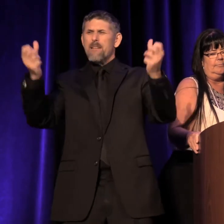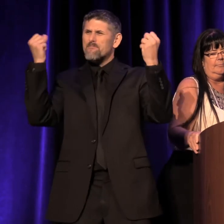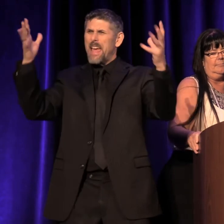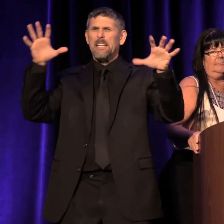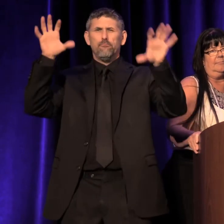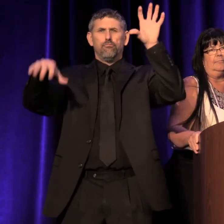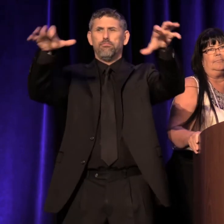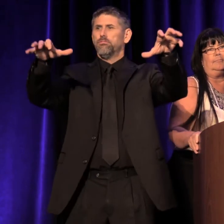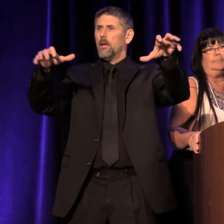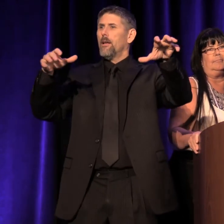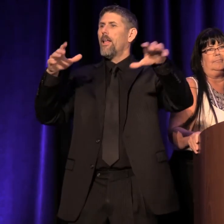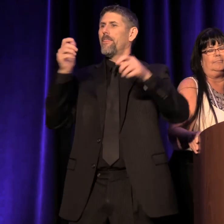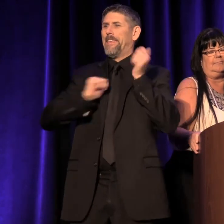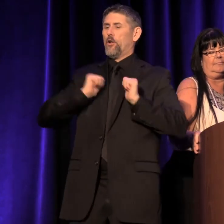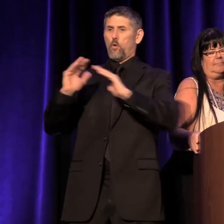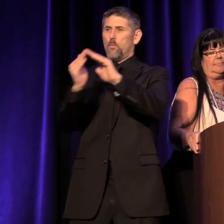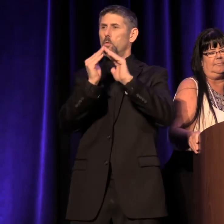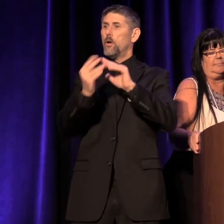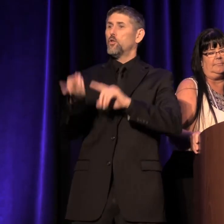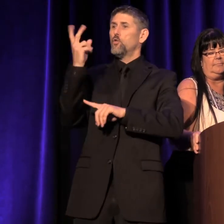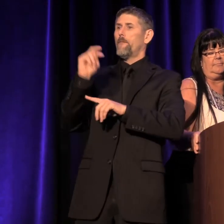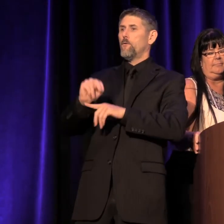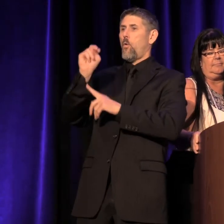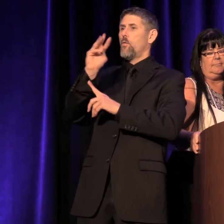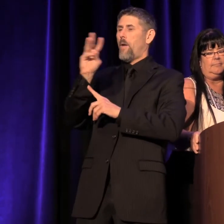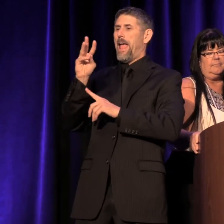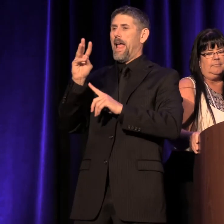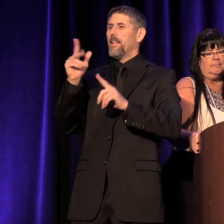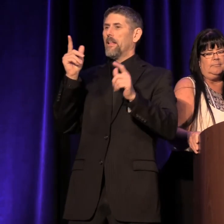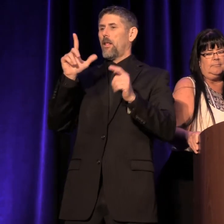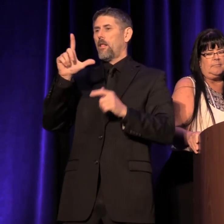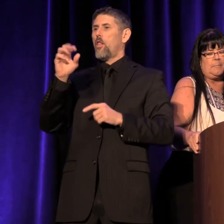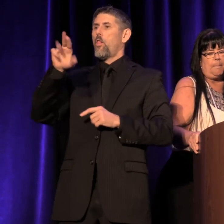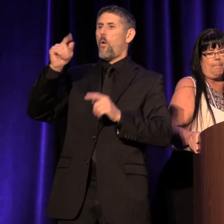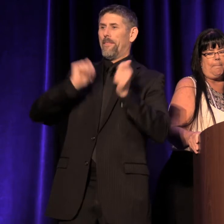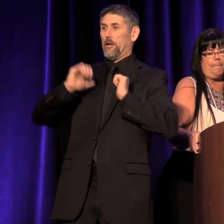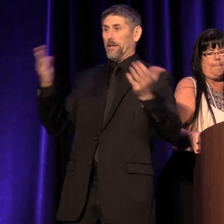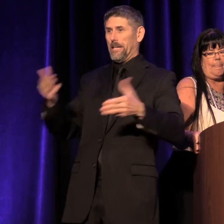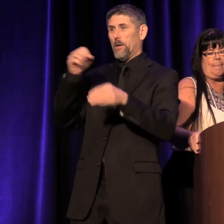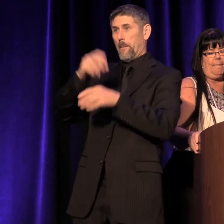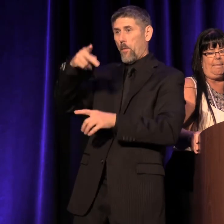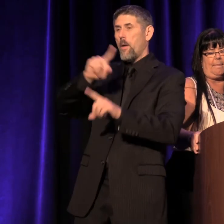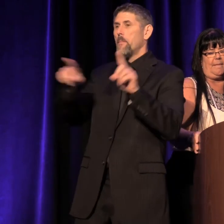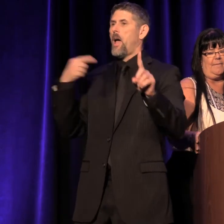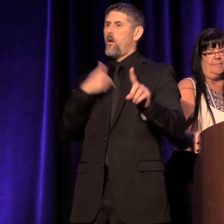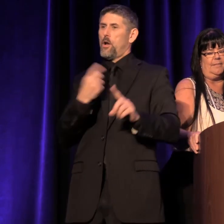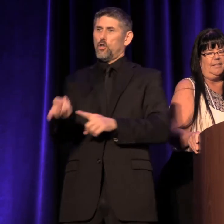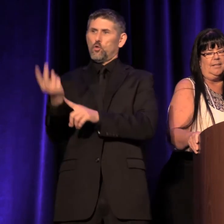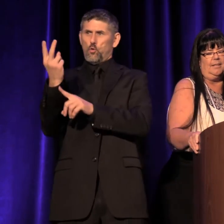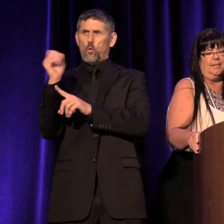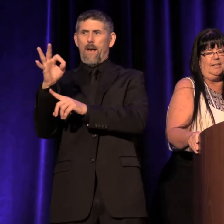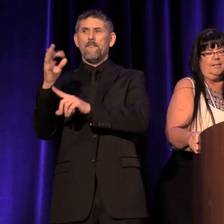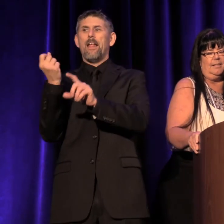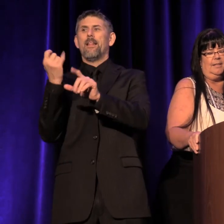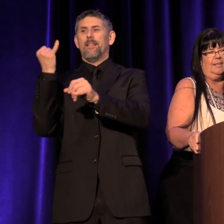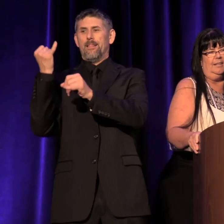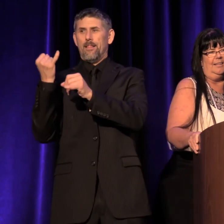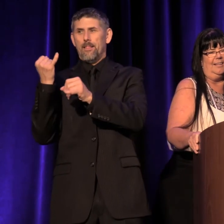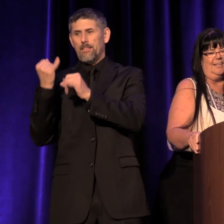Did you know that two of the Northwest four theaters are here in Portland? But we are only two of the last anybody counted,